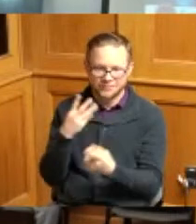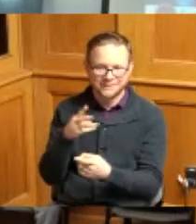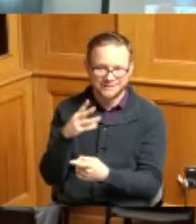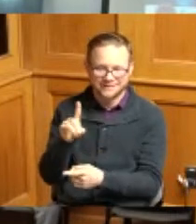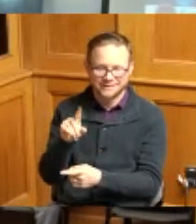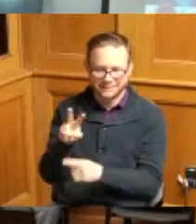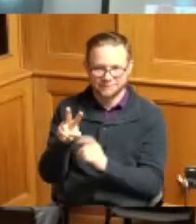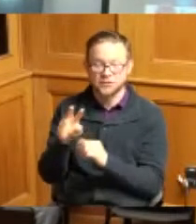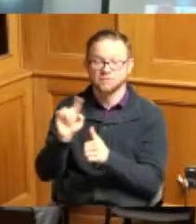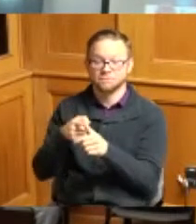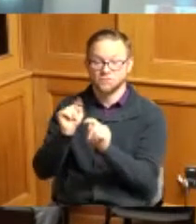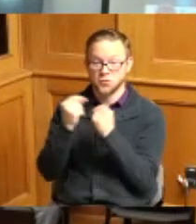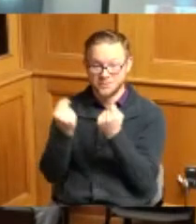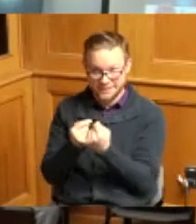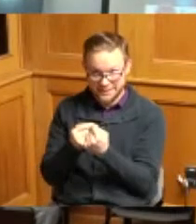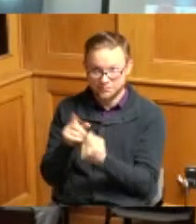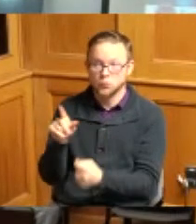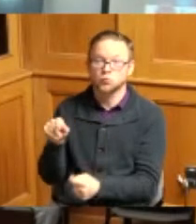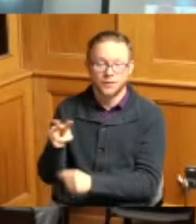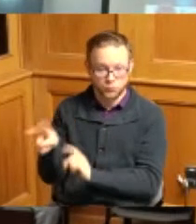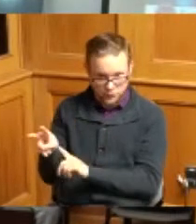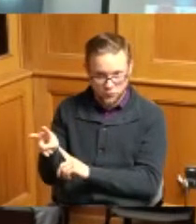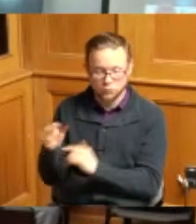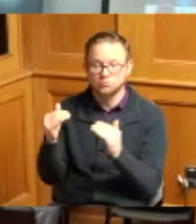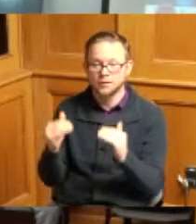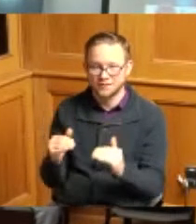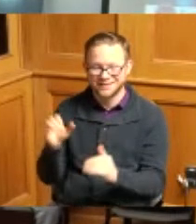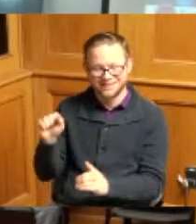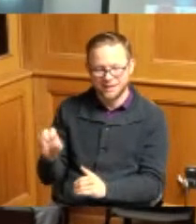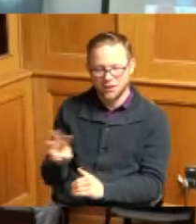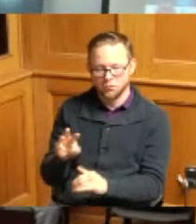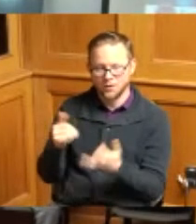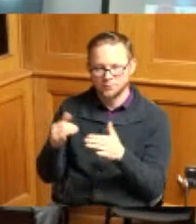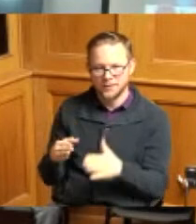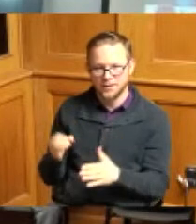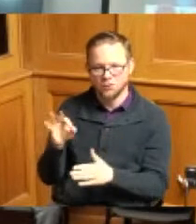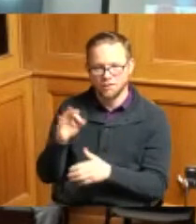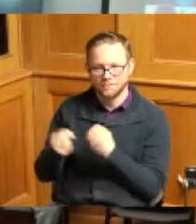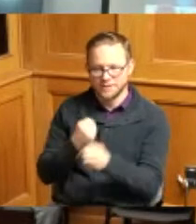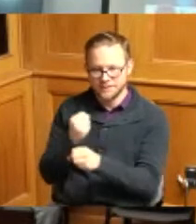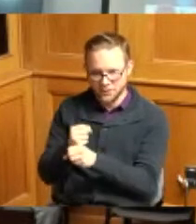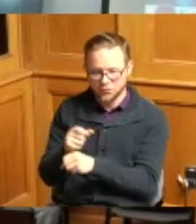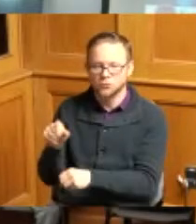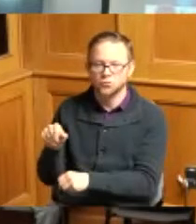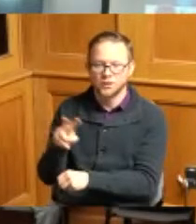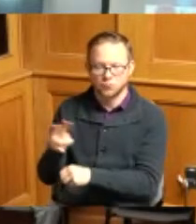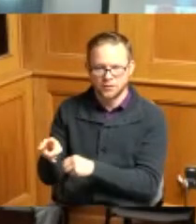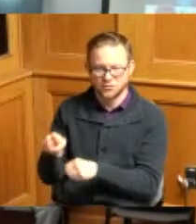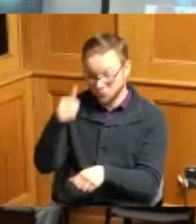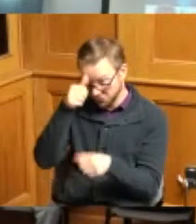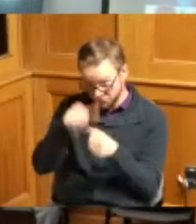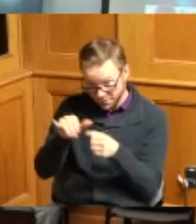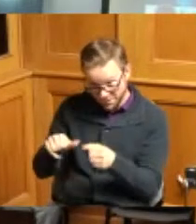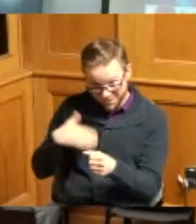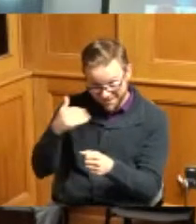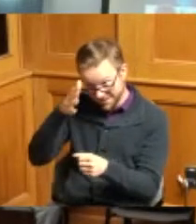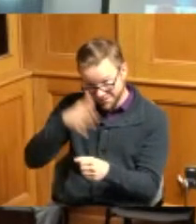first team 2022 southwest player of the year 2022 remember this young man everybody's in in